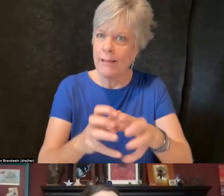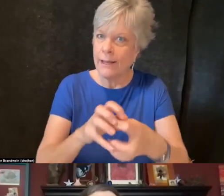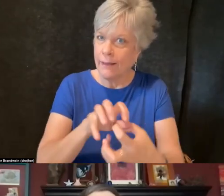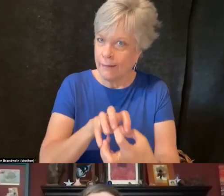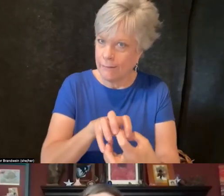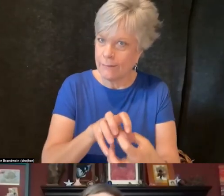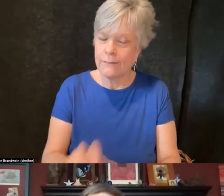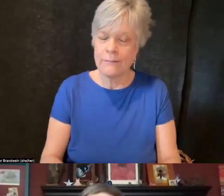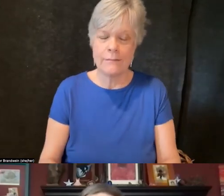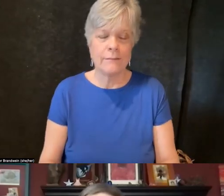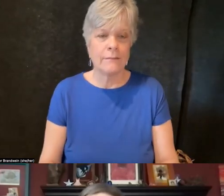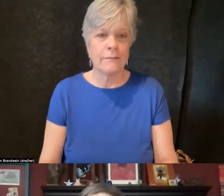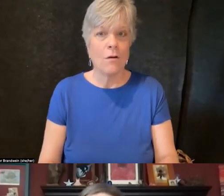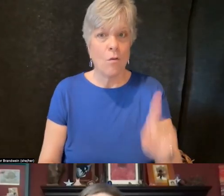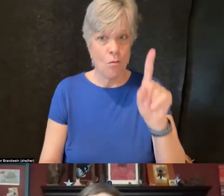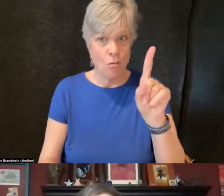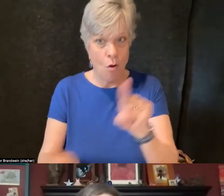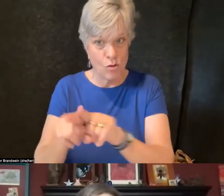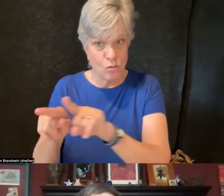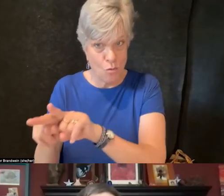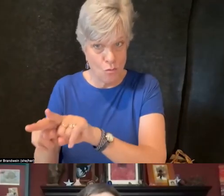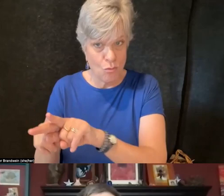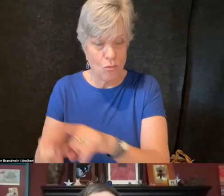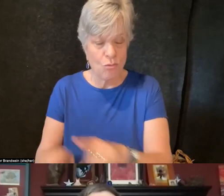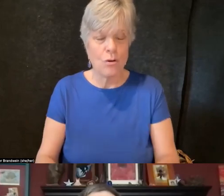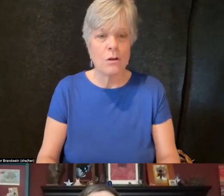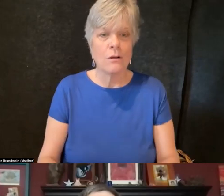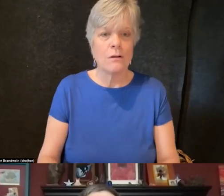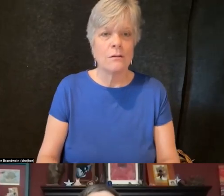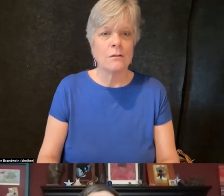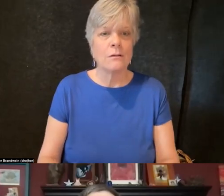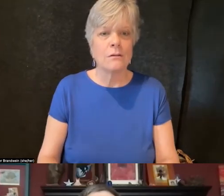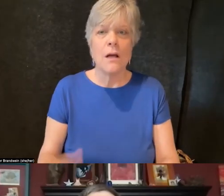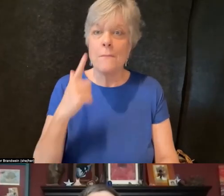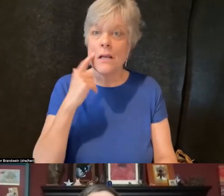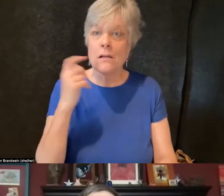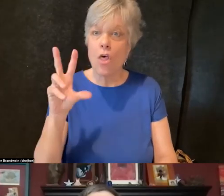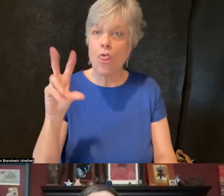In addition, because 30% is a pretty sizable population